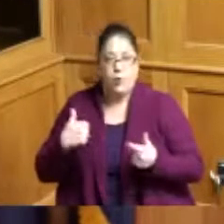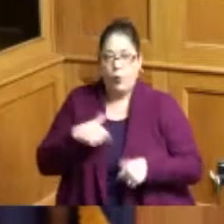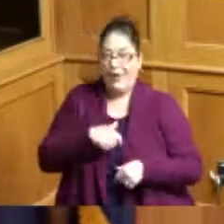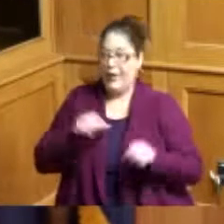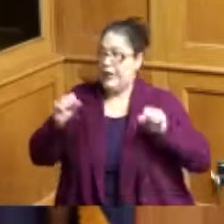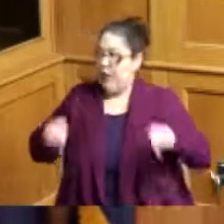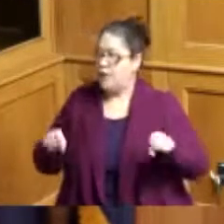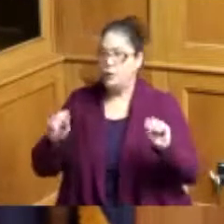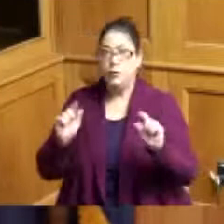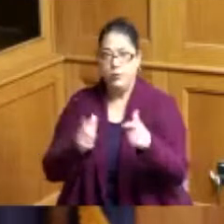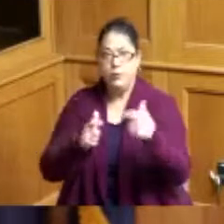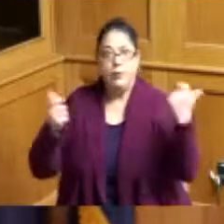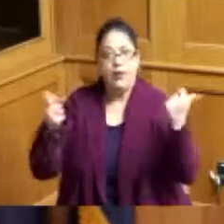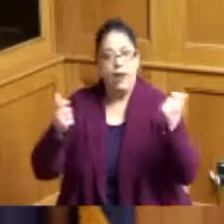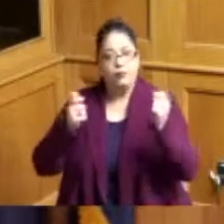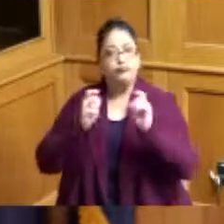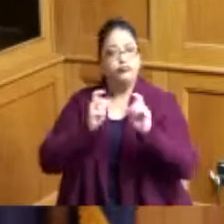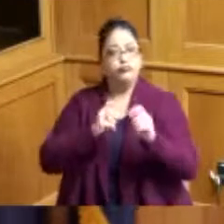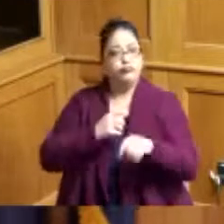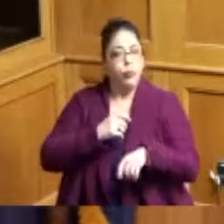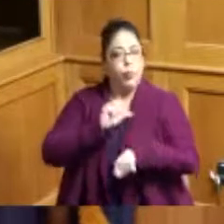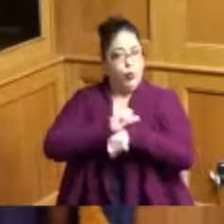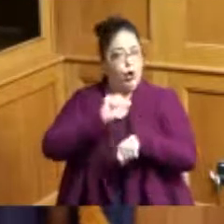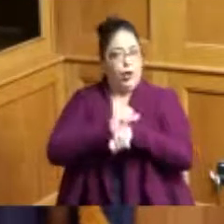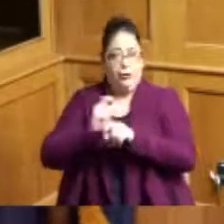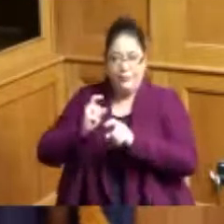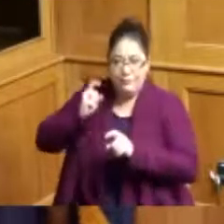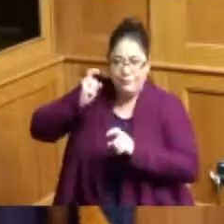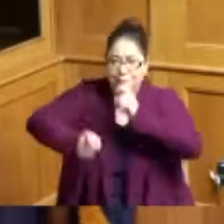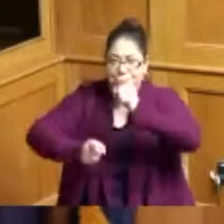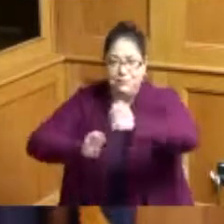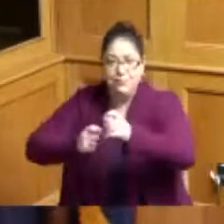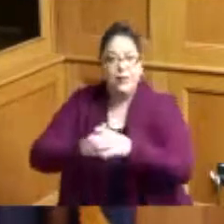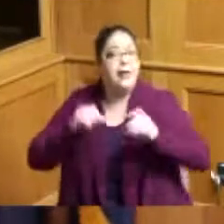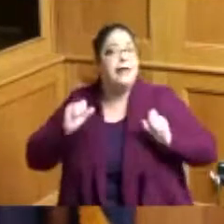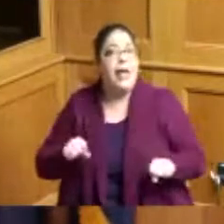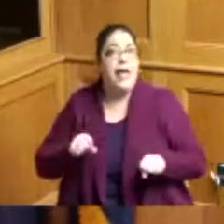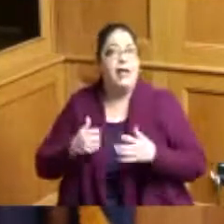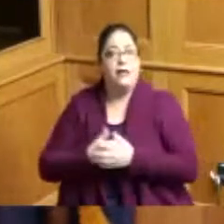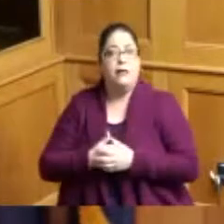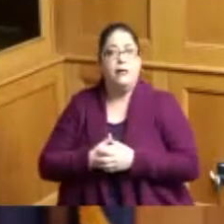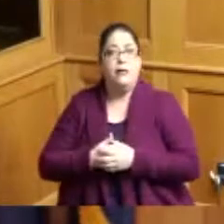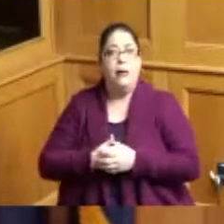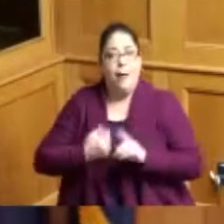we can contribute we come from people who have contributed and what makes it history is not